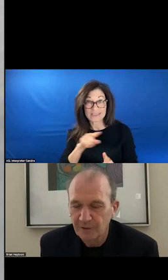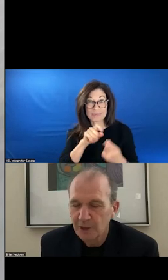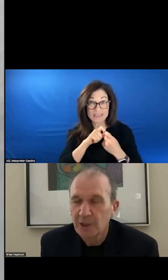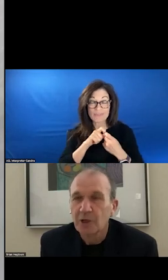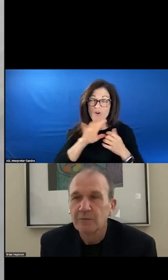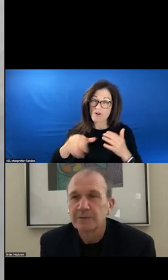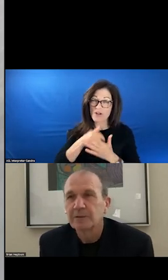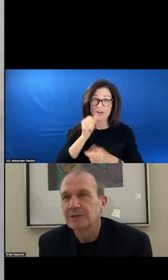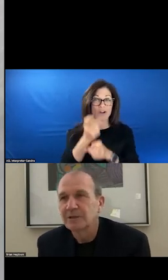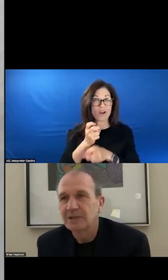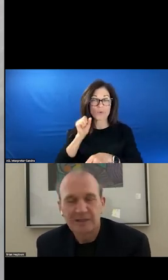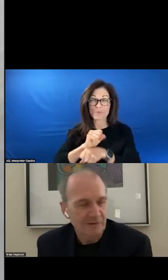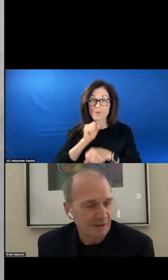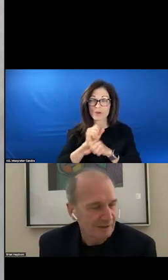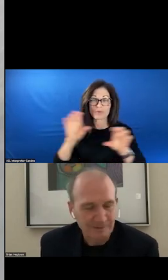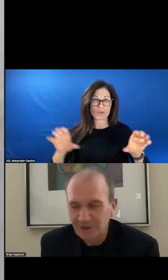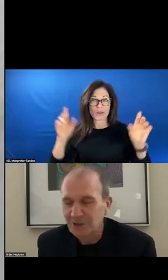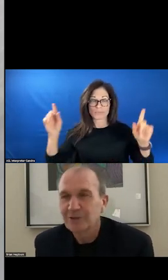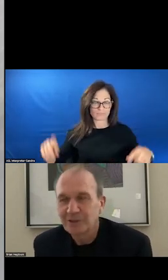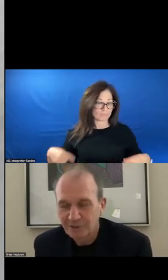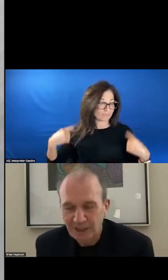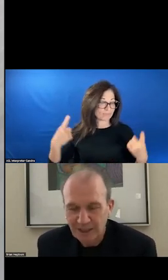OVER THE LAST YEAR AND A HALF.